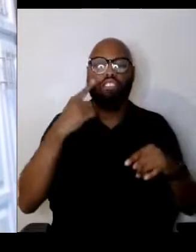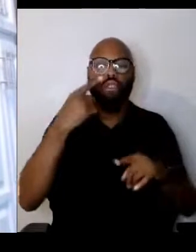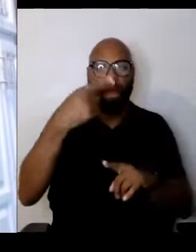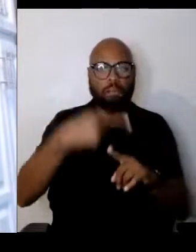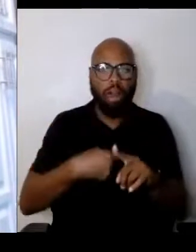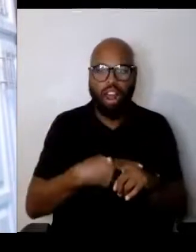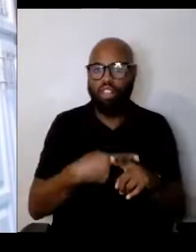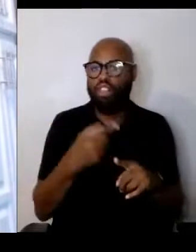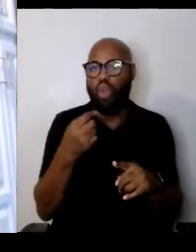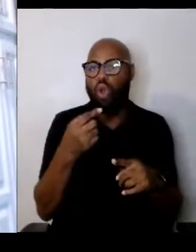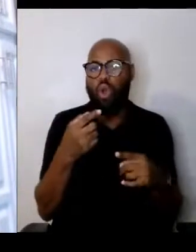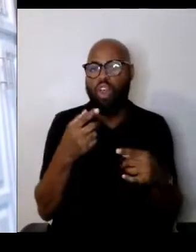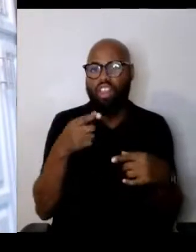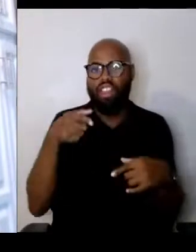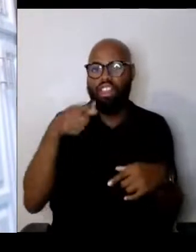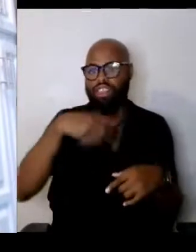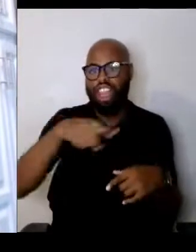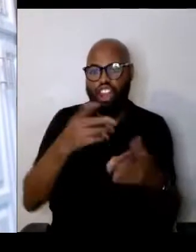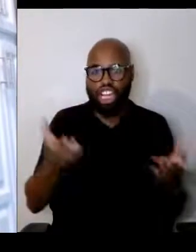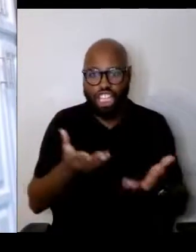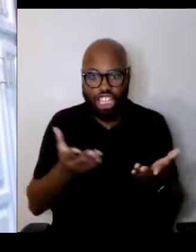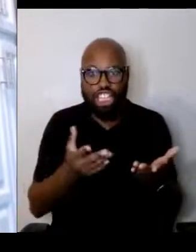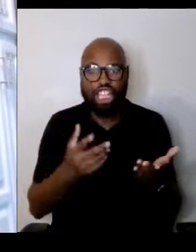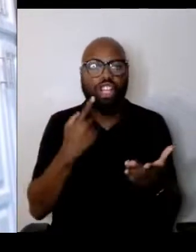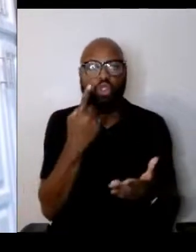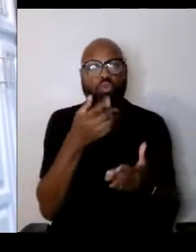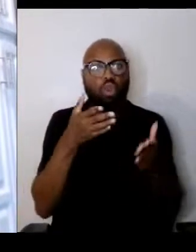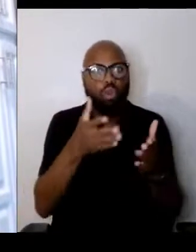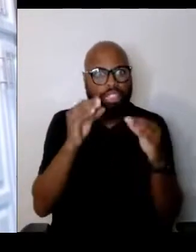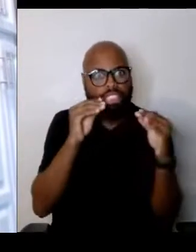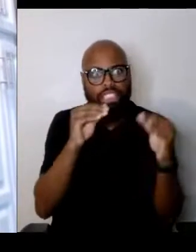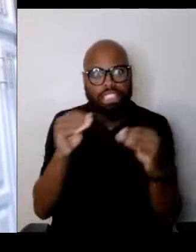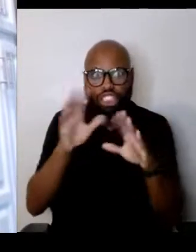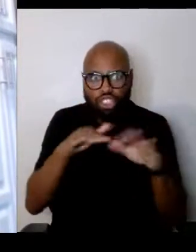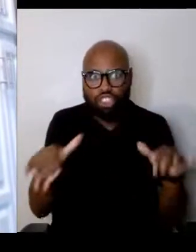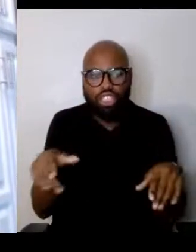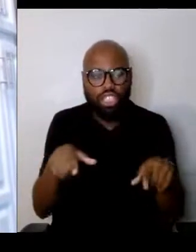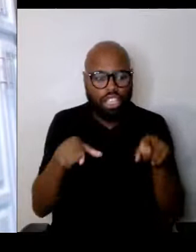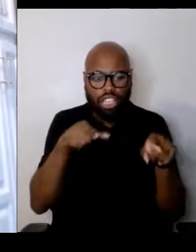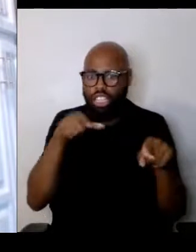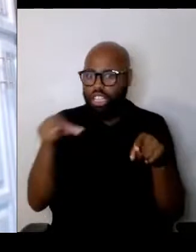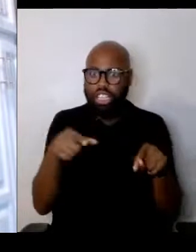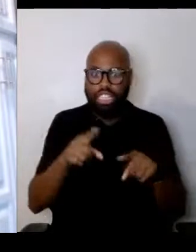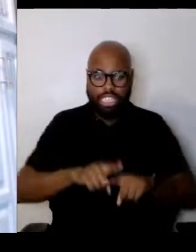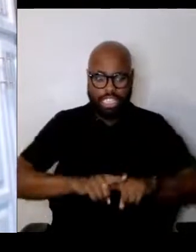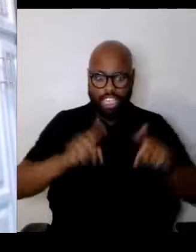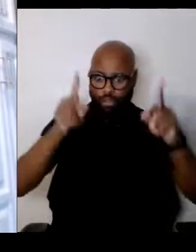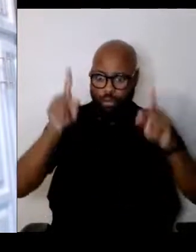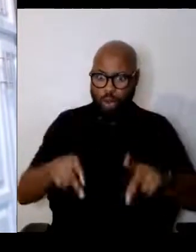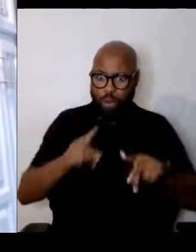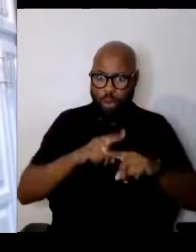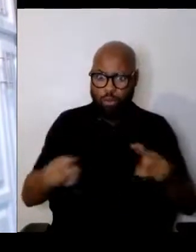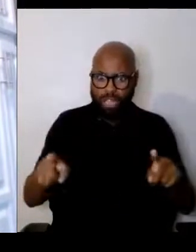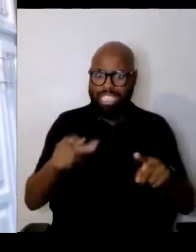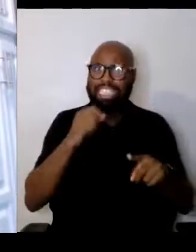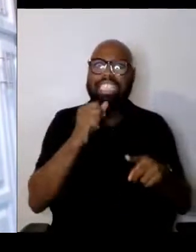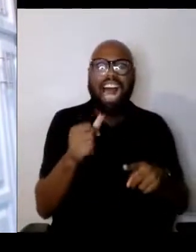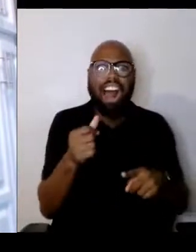And that's one way to teach children that look, this is a different person but he's not the other. He's exactly like you.